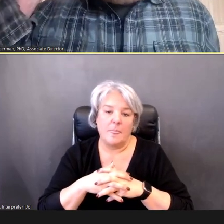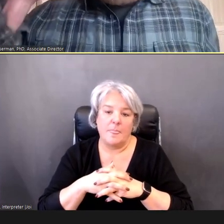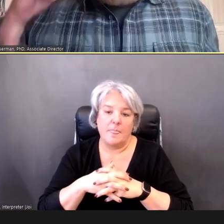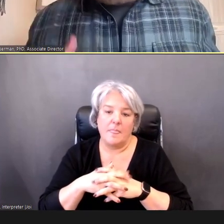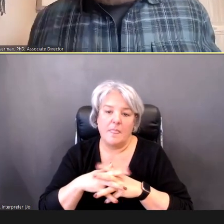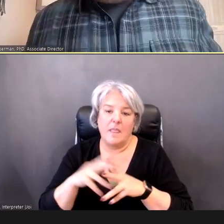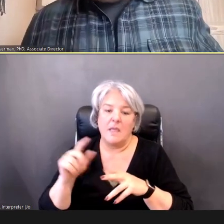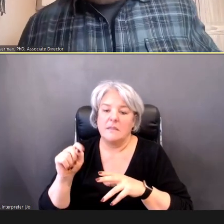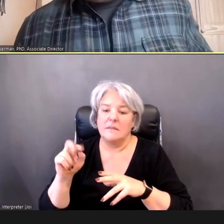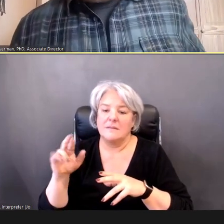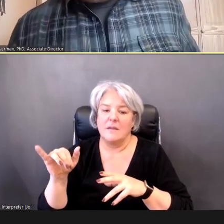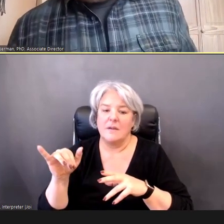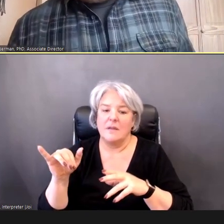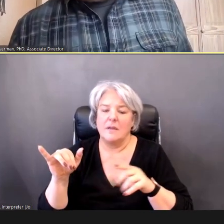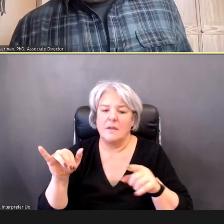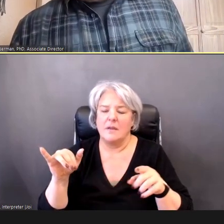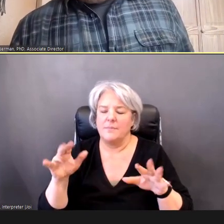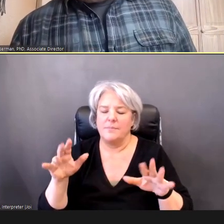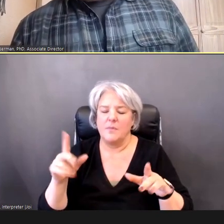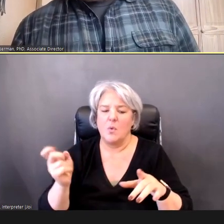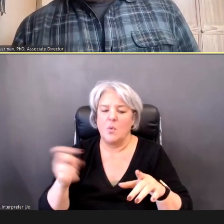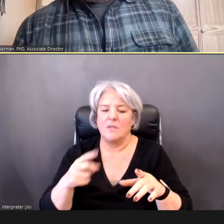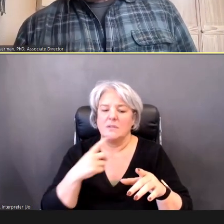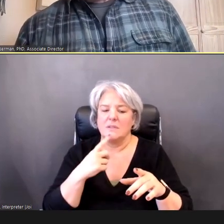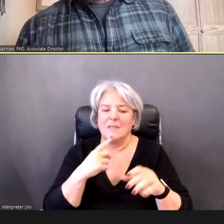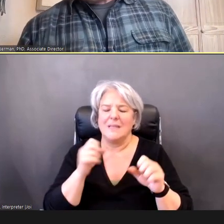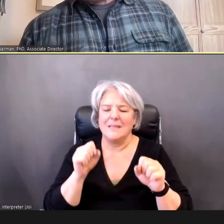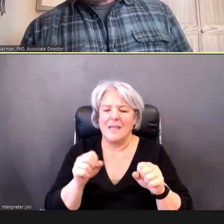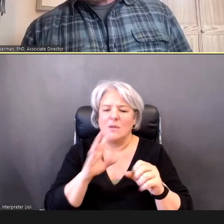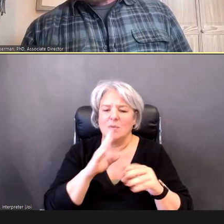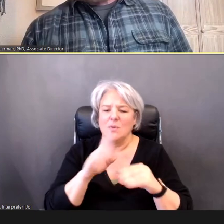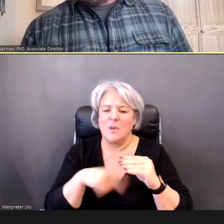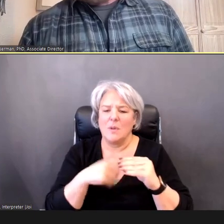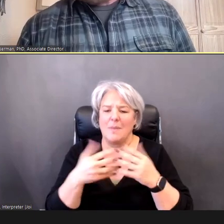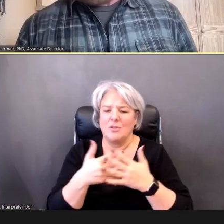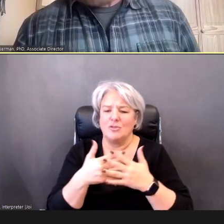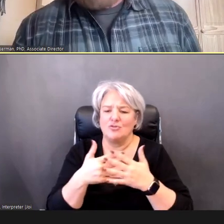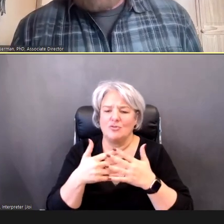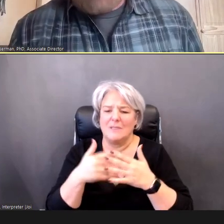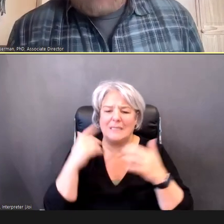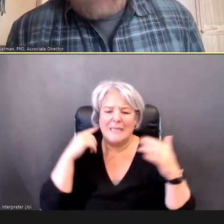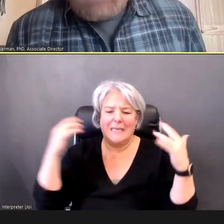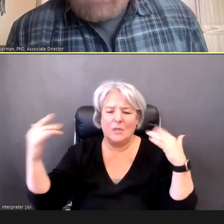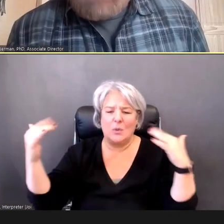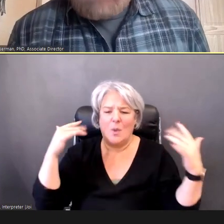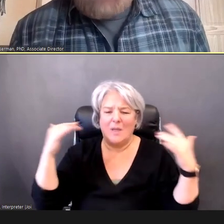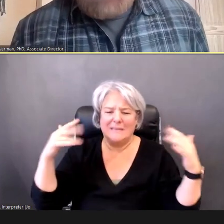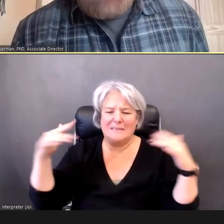environment and the reliability of the results? Terry? Dr.